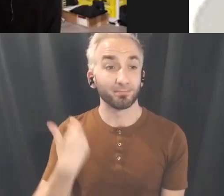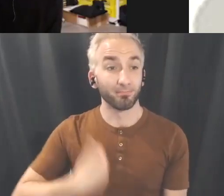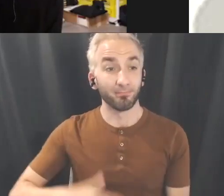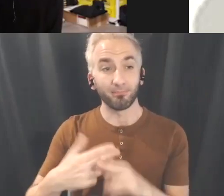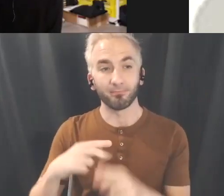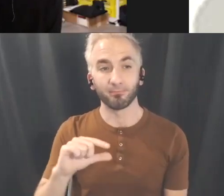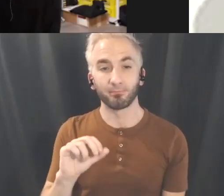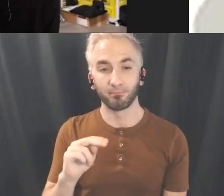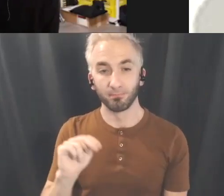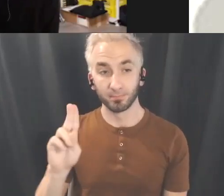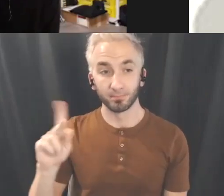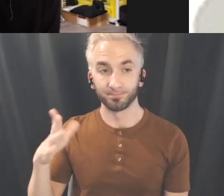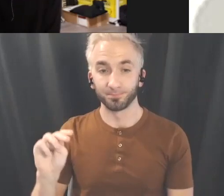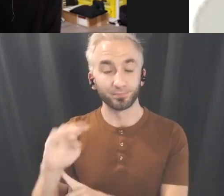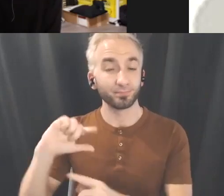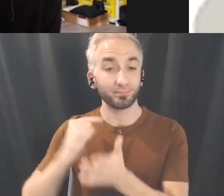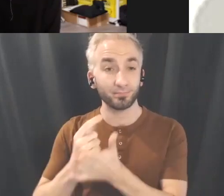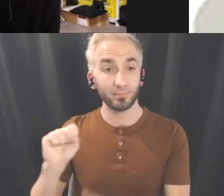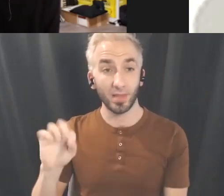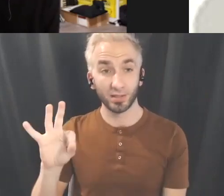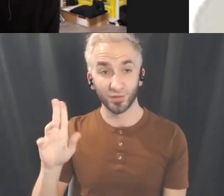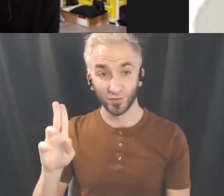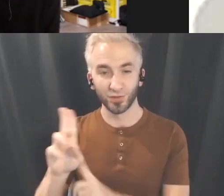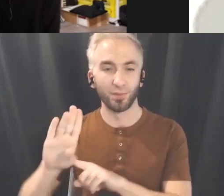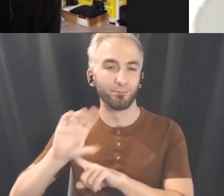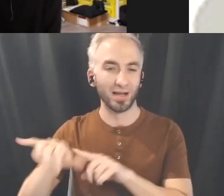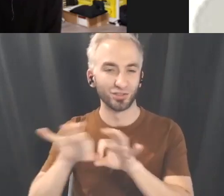I graduated from FSU with bachelor of fine arts in music.